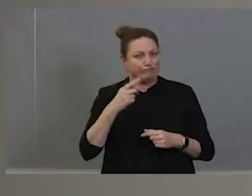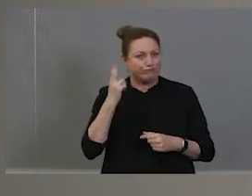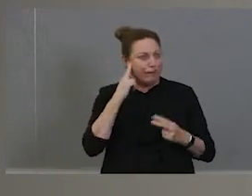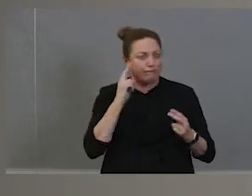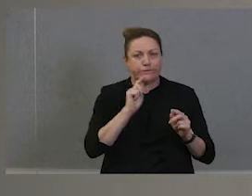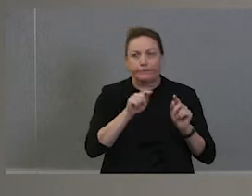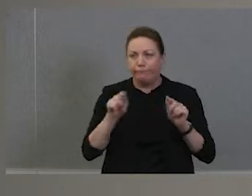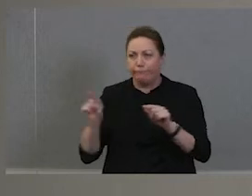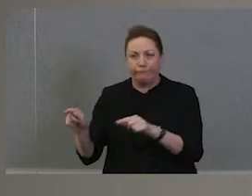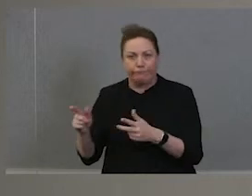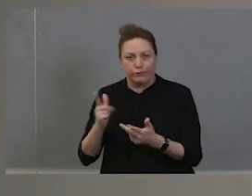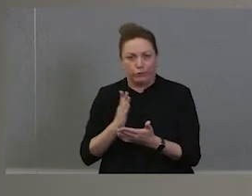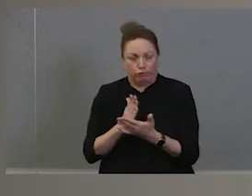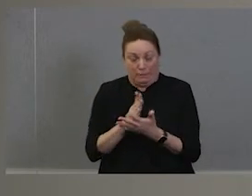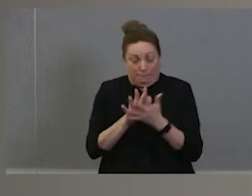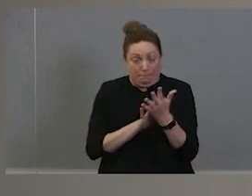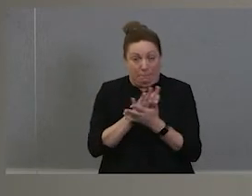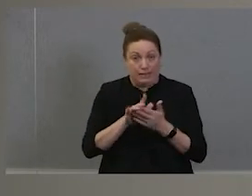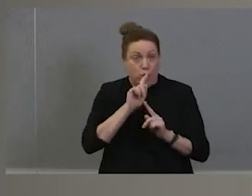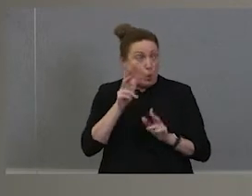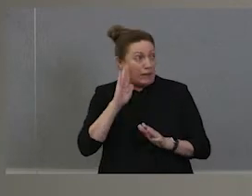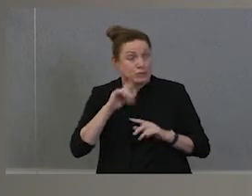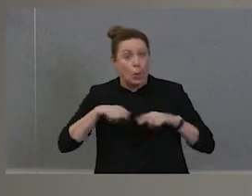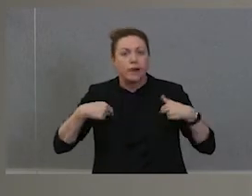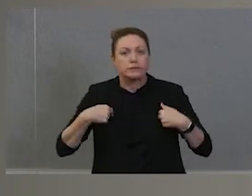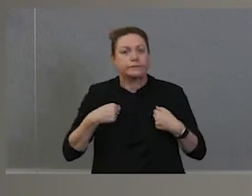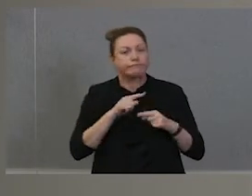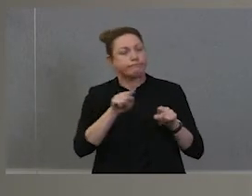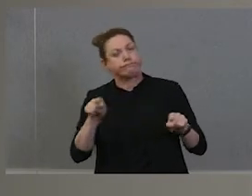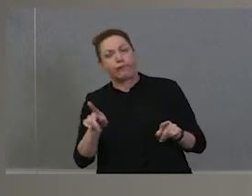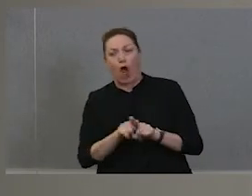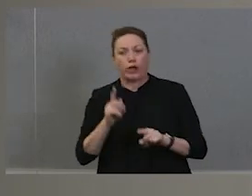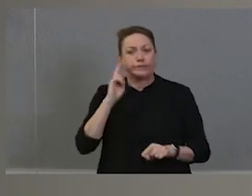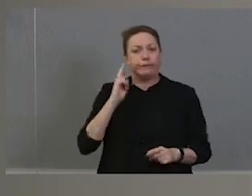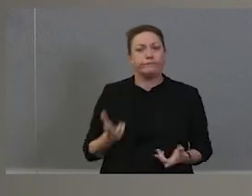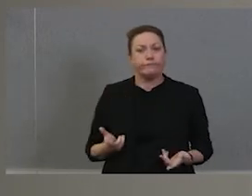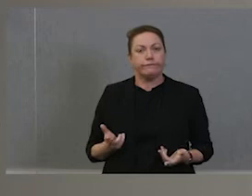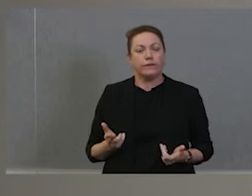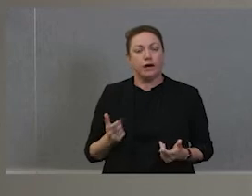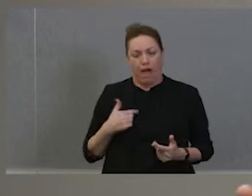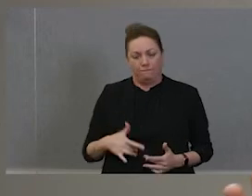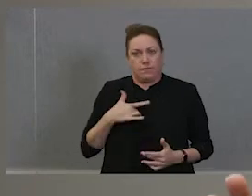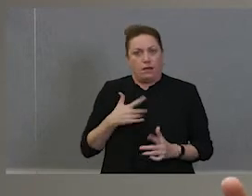little bit deaf of our voices, so it's time I believe now that our voices